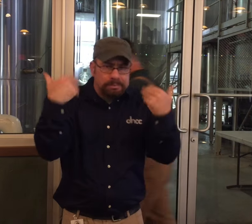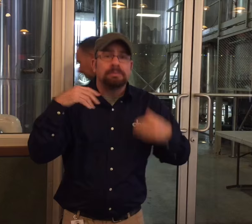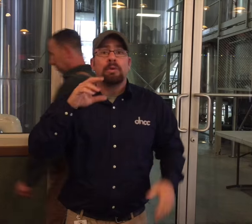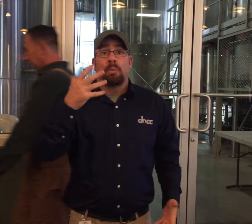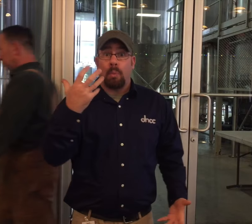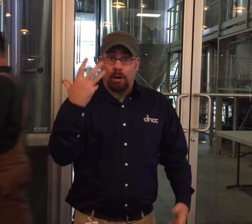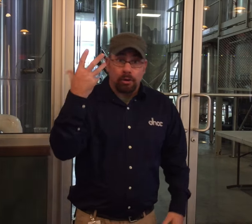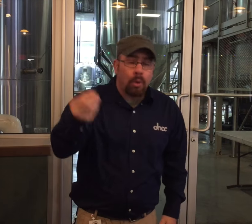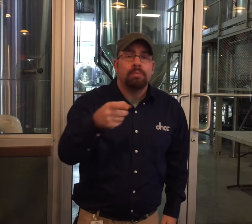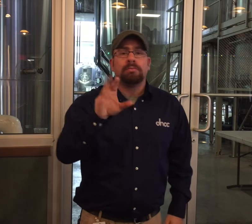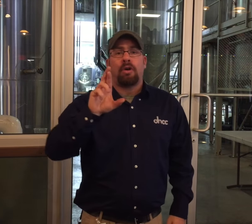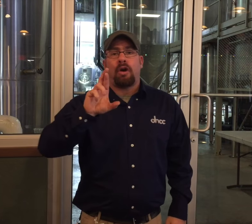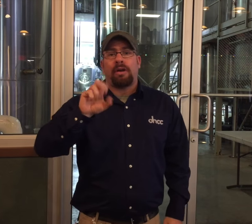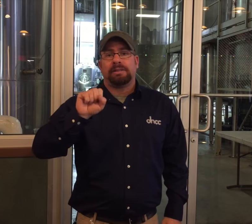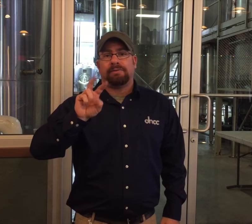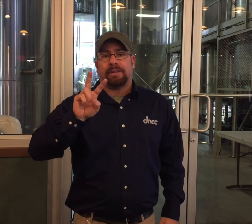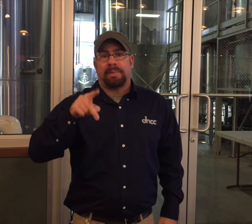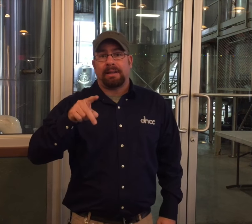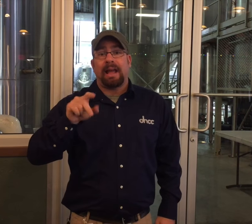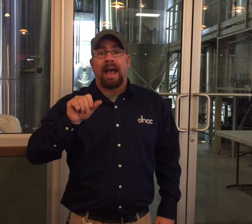If you would like to attend, it is important that you let DHCC know by RSVP'ing